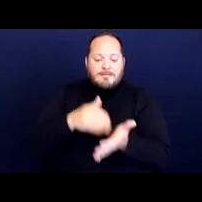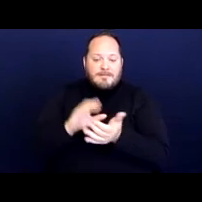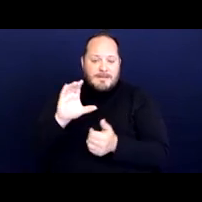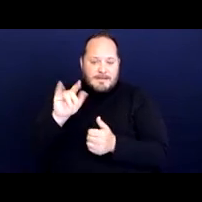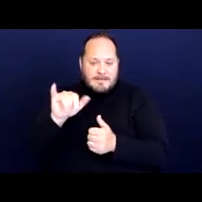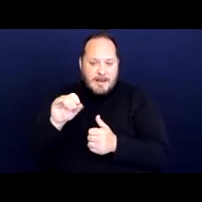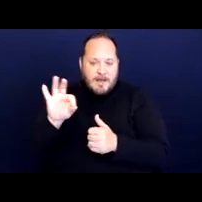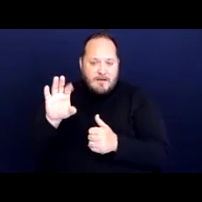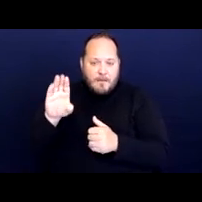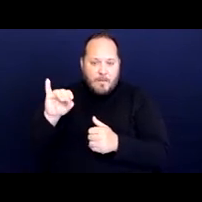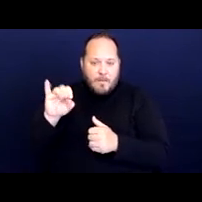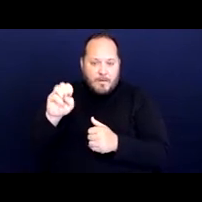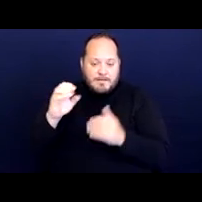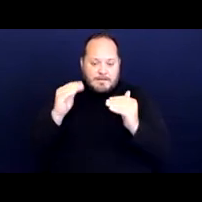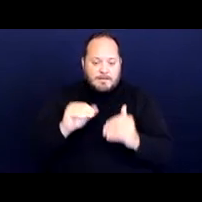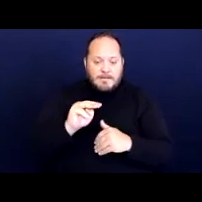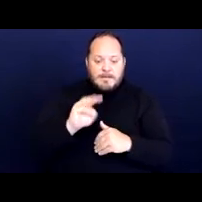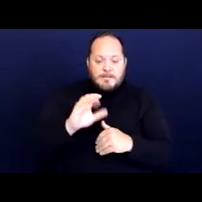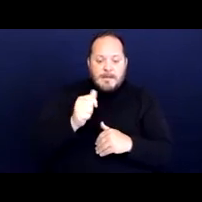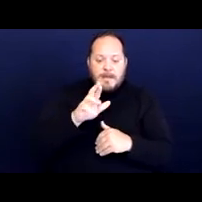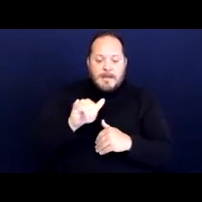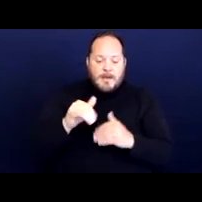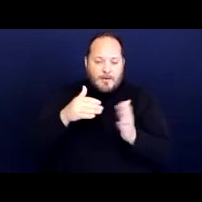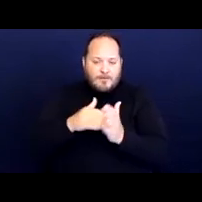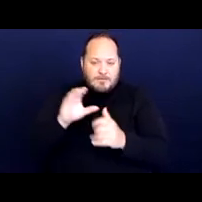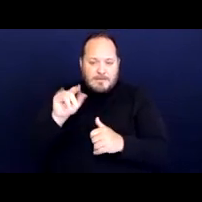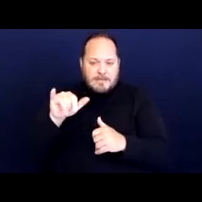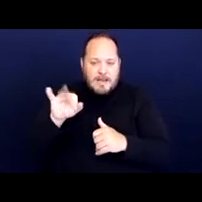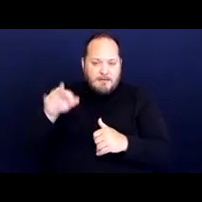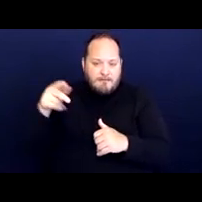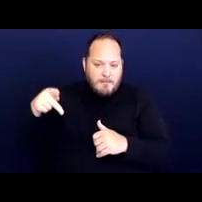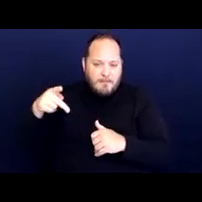McGarry v. City of Portland, Glover v. City of Laguna,